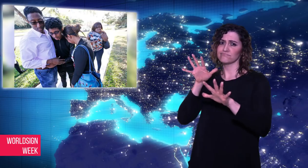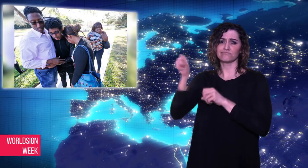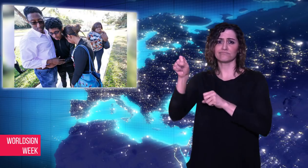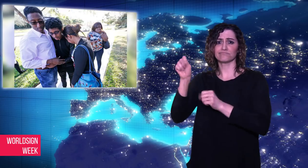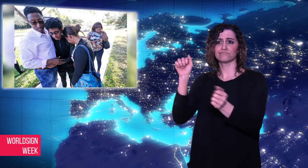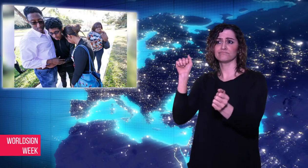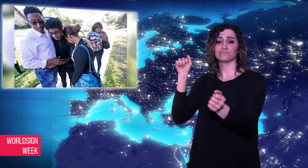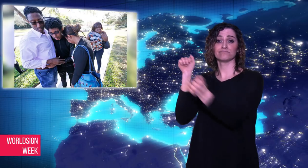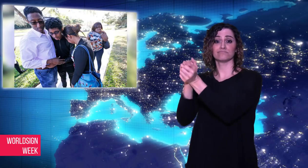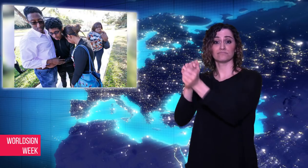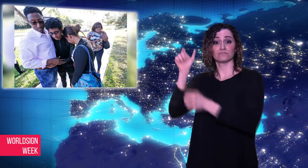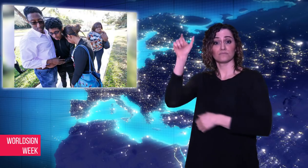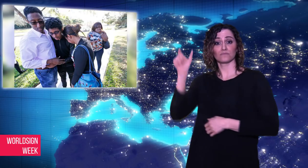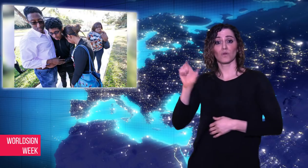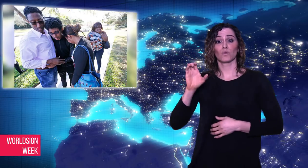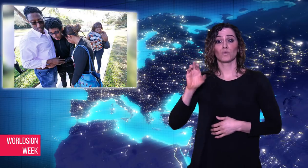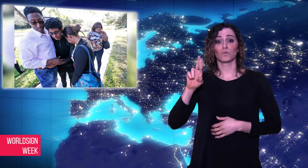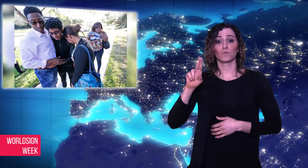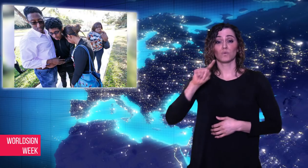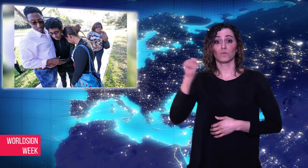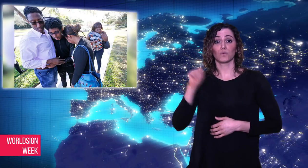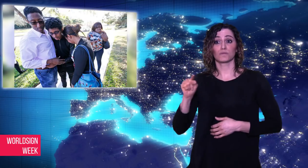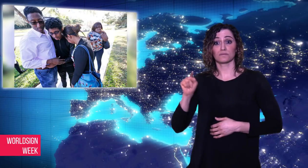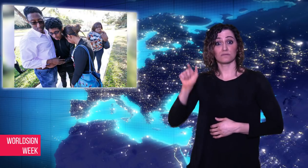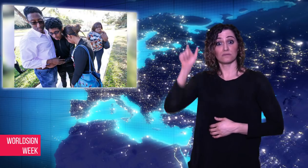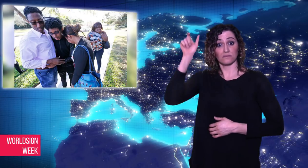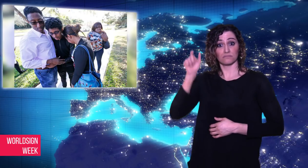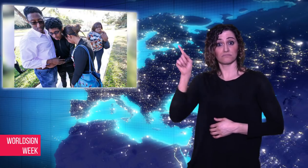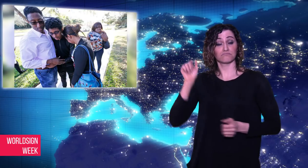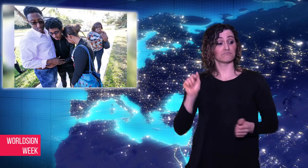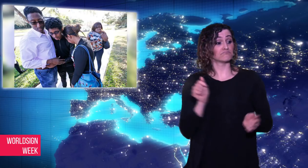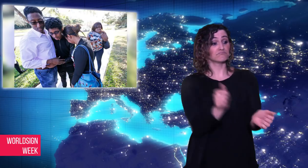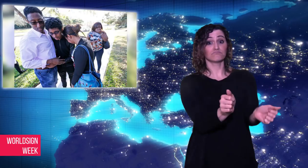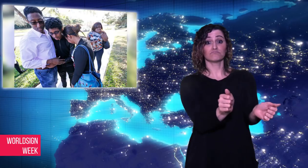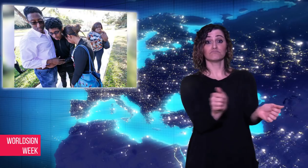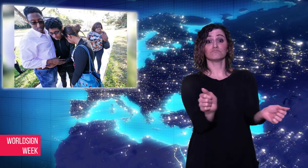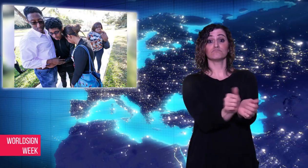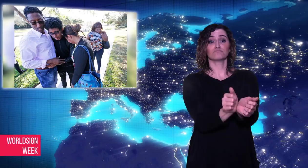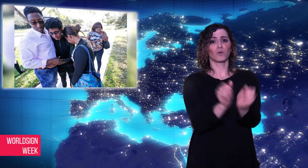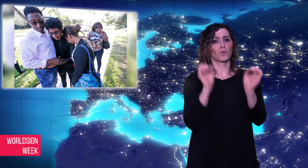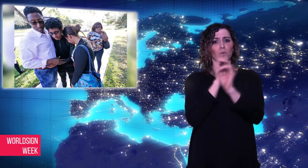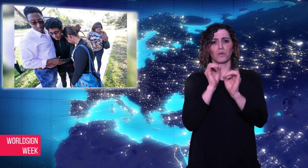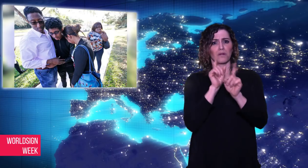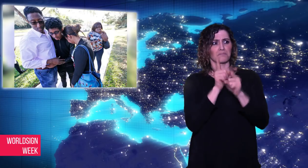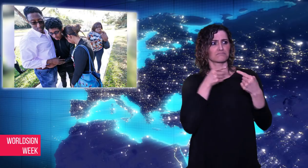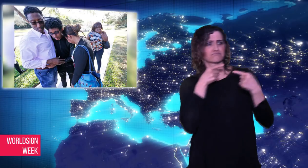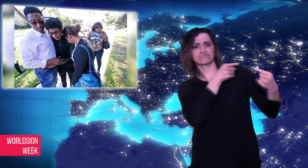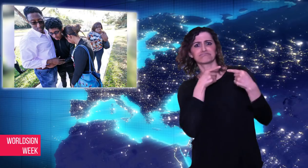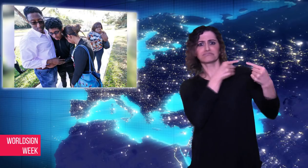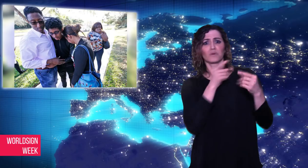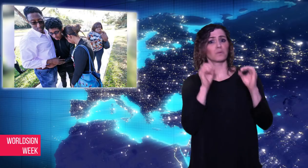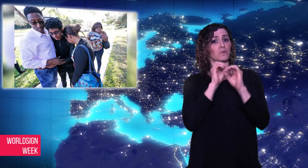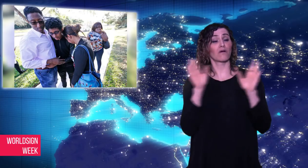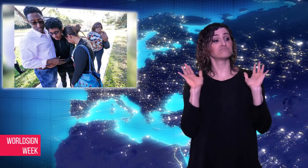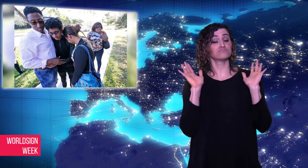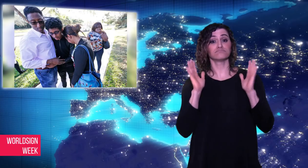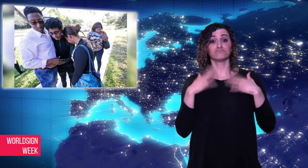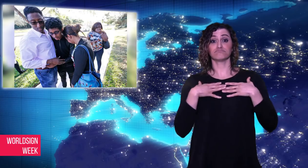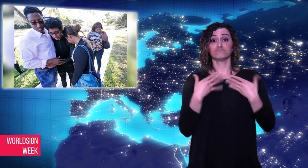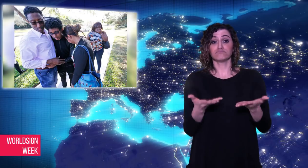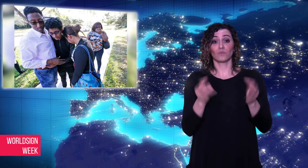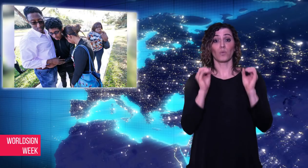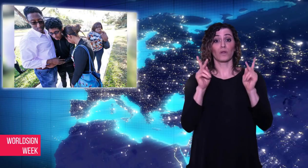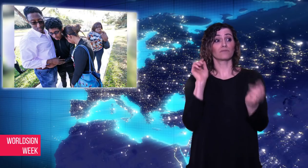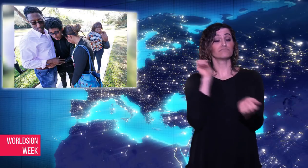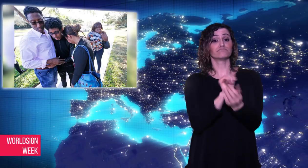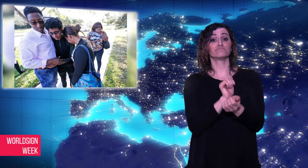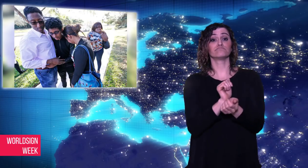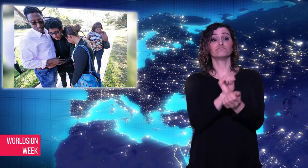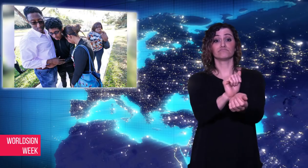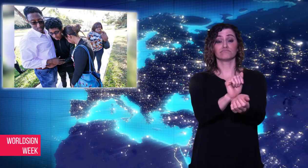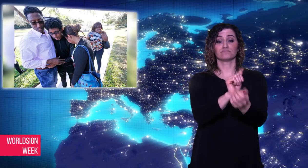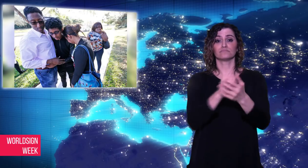fight. Charged with premeditated murder,